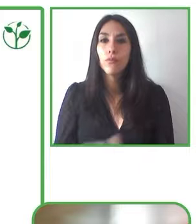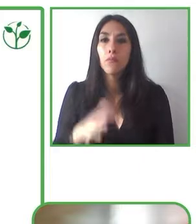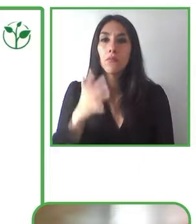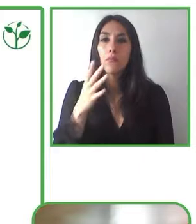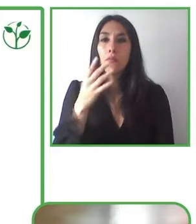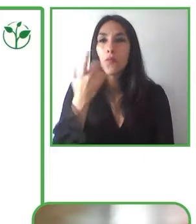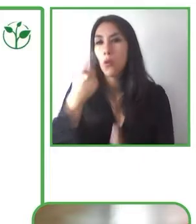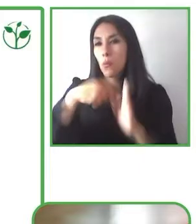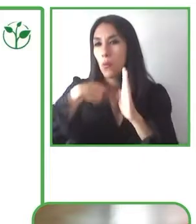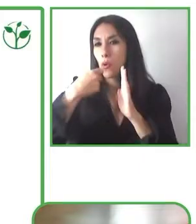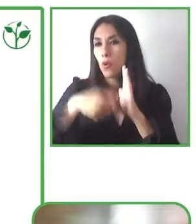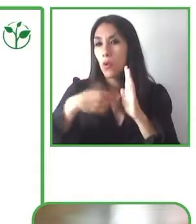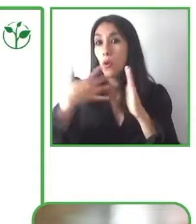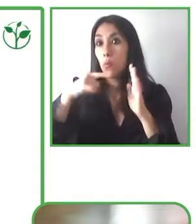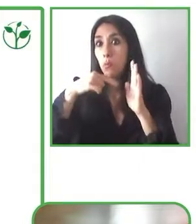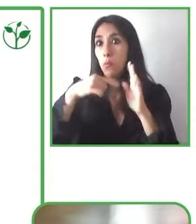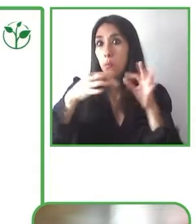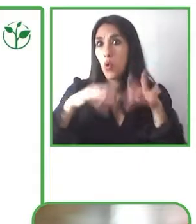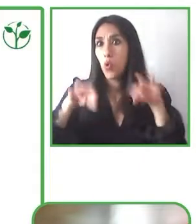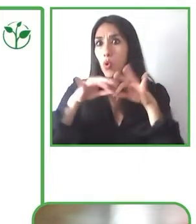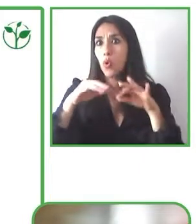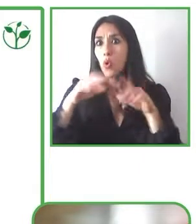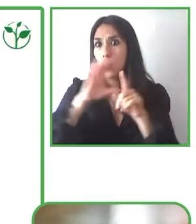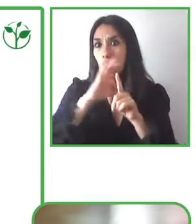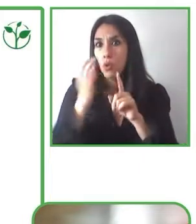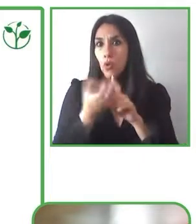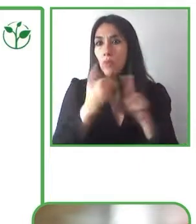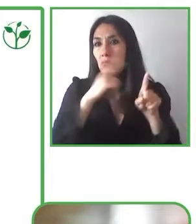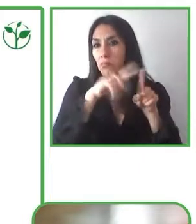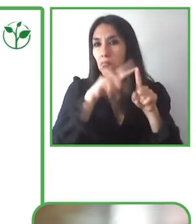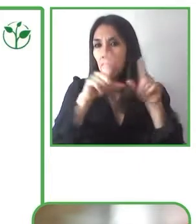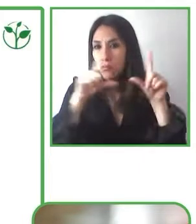of the difficulties of access to culture.